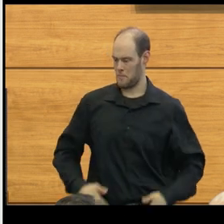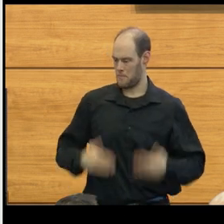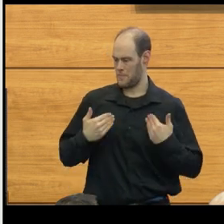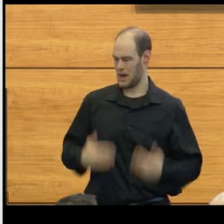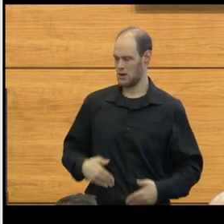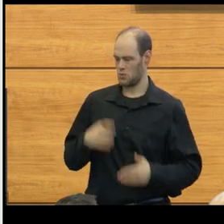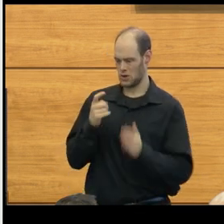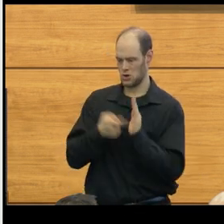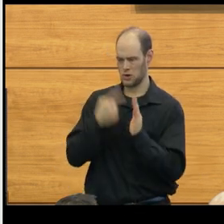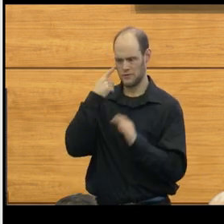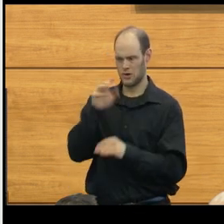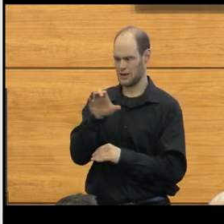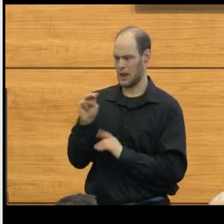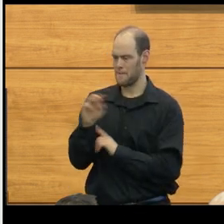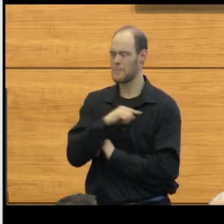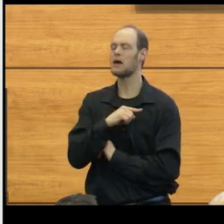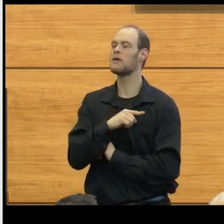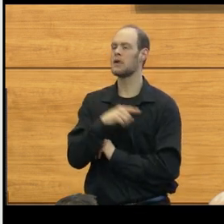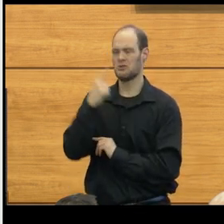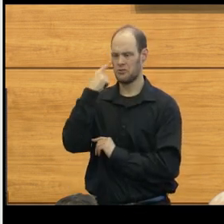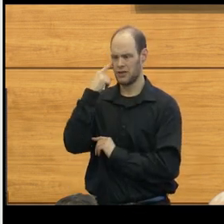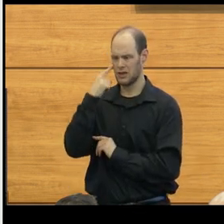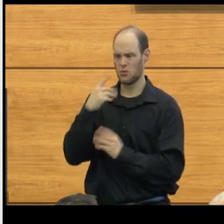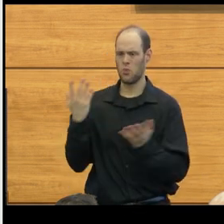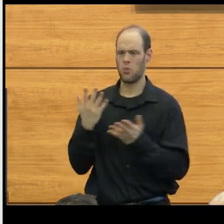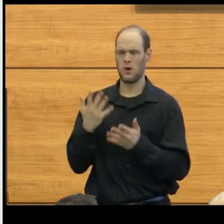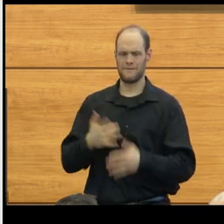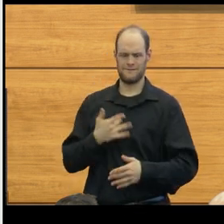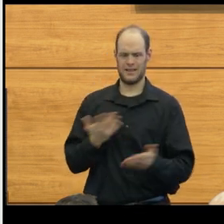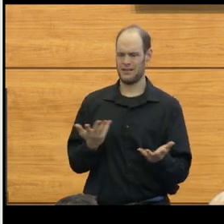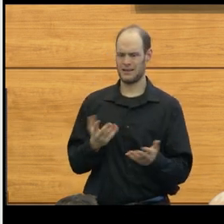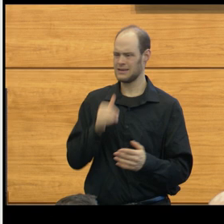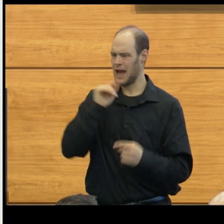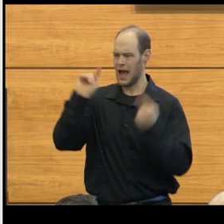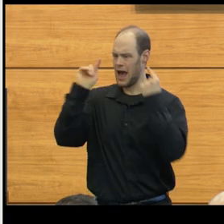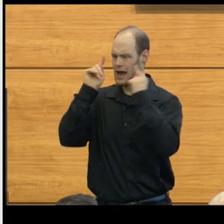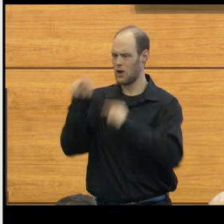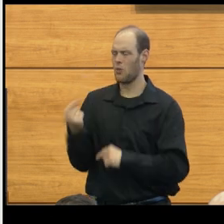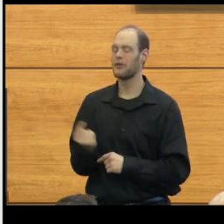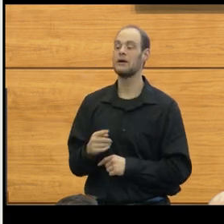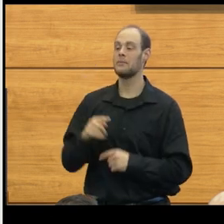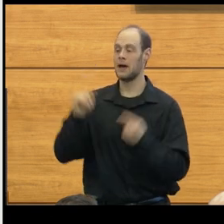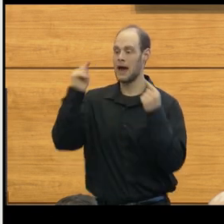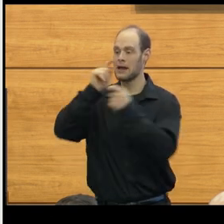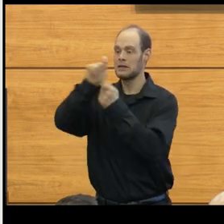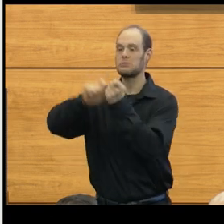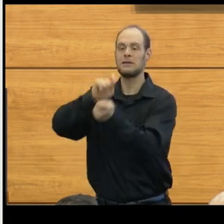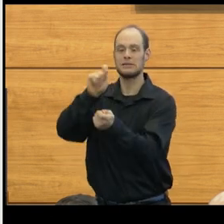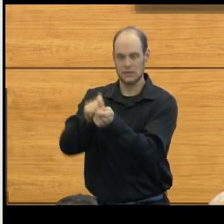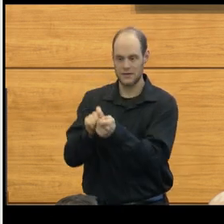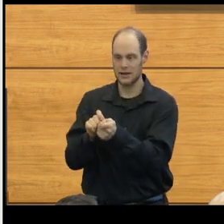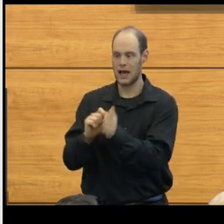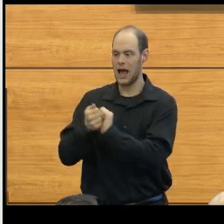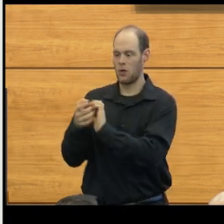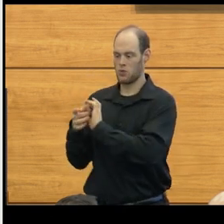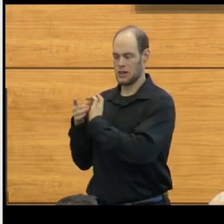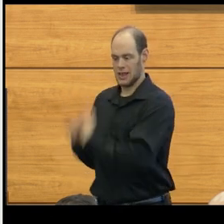of a chiari malformation. We think about the symptoms, it's not just headache, it's headaches that are specific, that are related to the chiari,